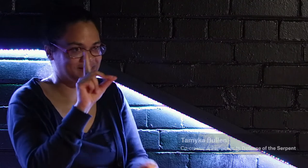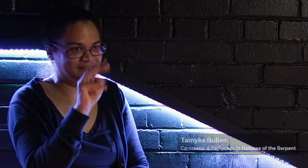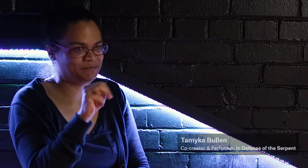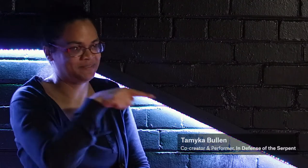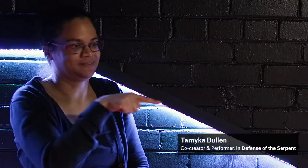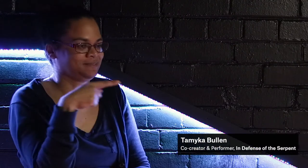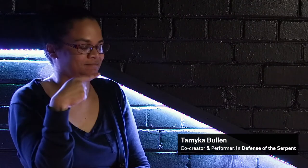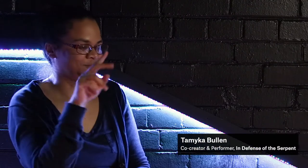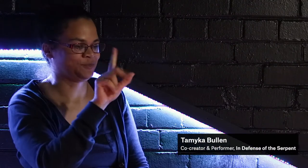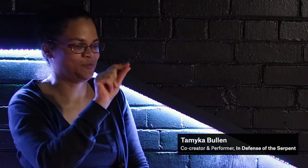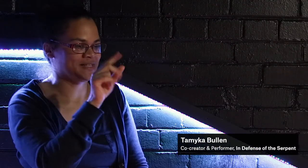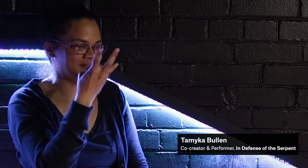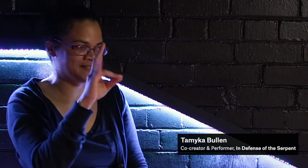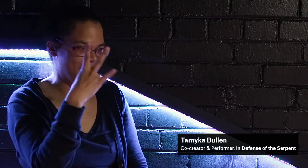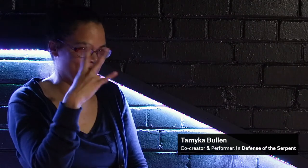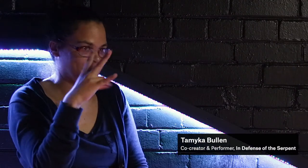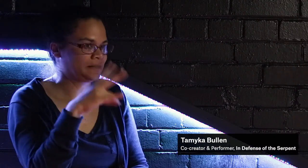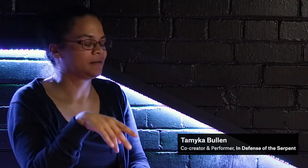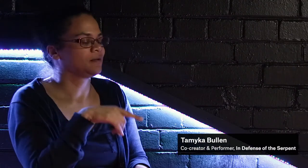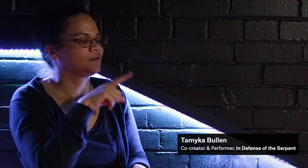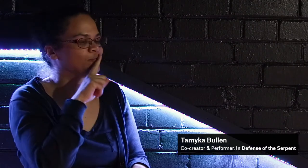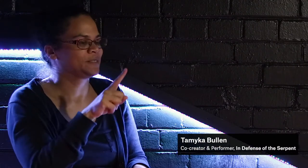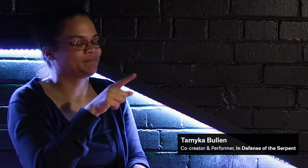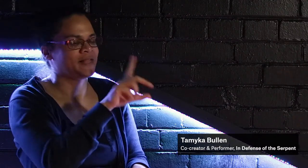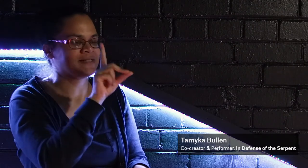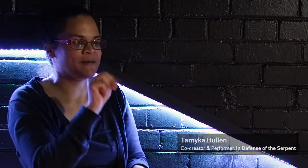I started working with DM back in 2017.